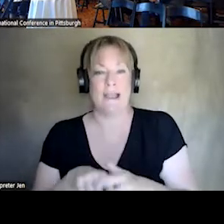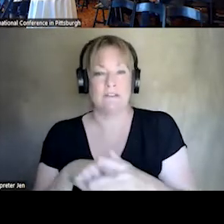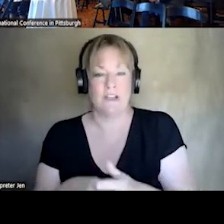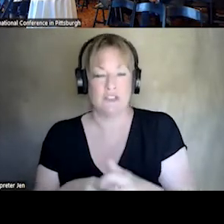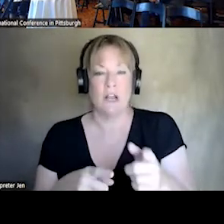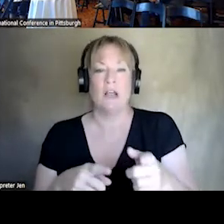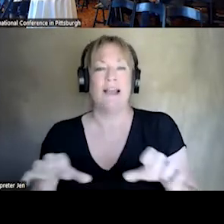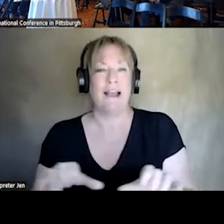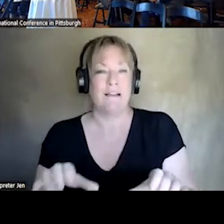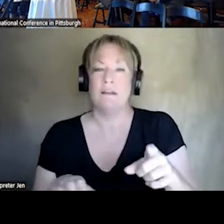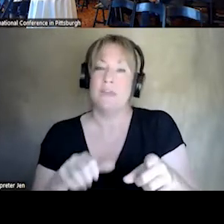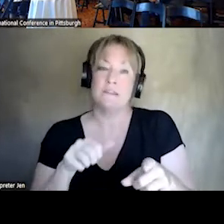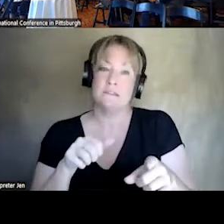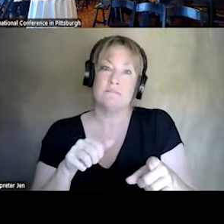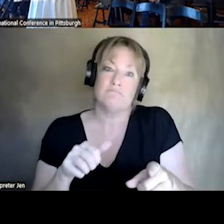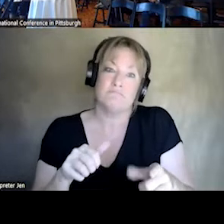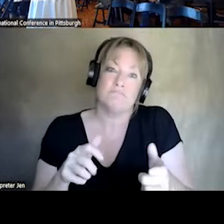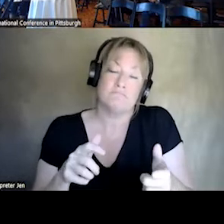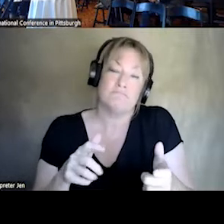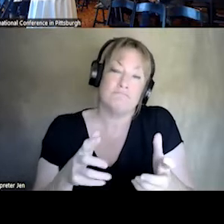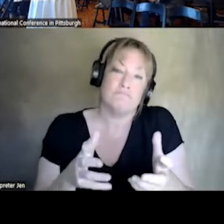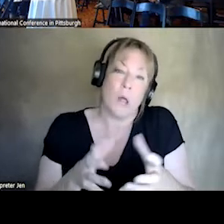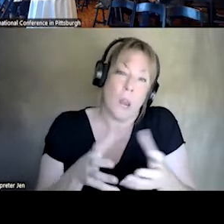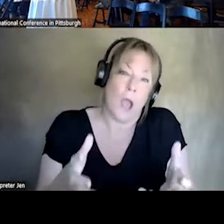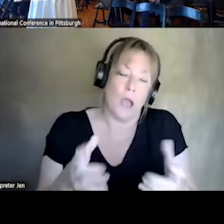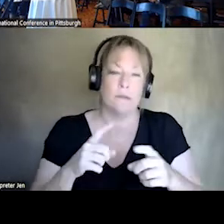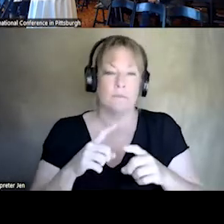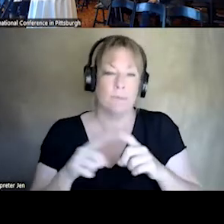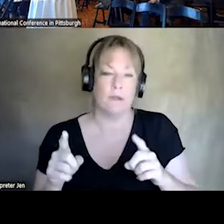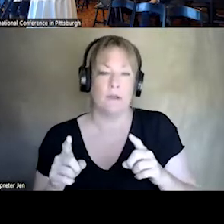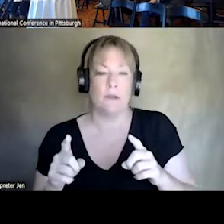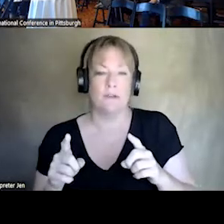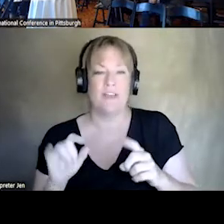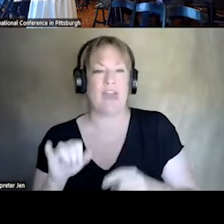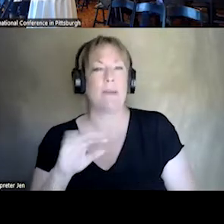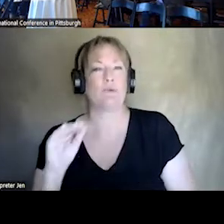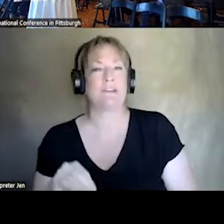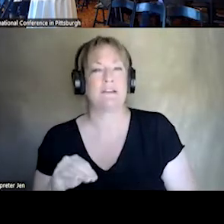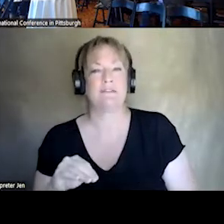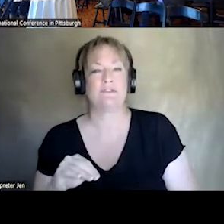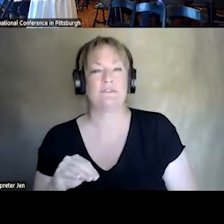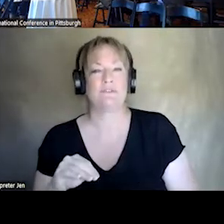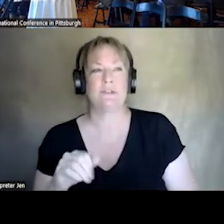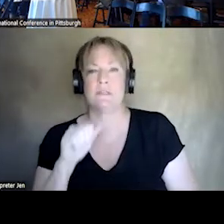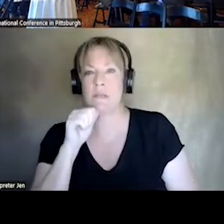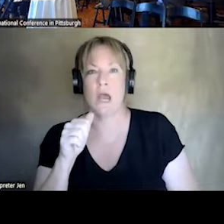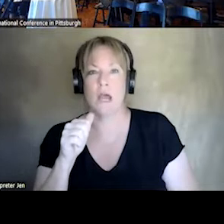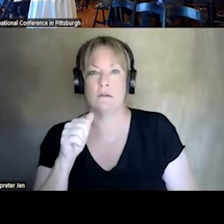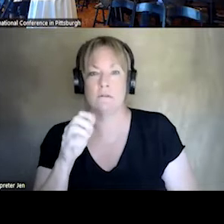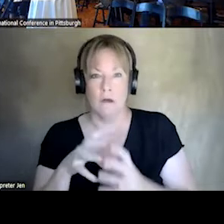AN INSIGNIFICANT VOLUME. ALSO A PERCENTAGE THAT IS NOT AN OVERWHELMING PERCENTAGE OF OUR CALLS.